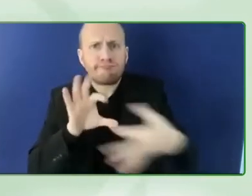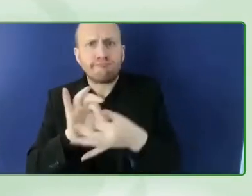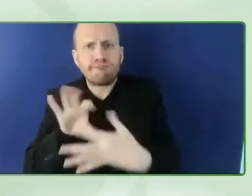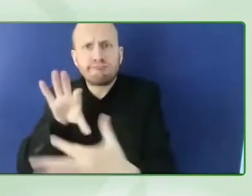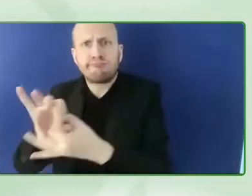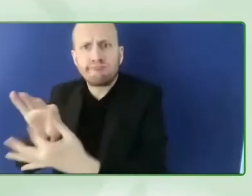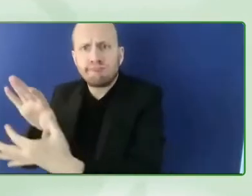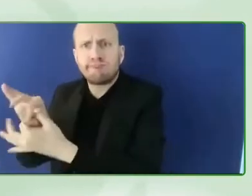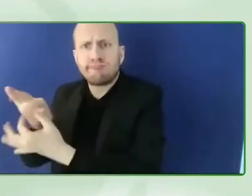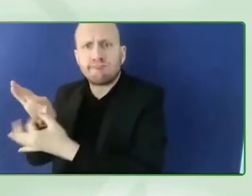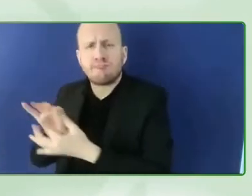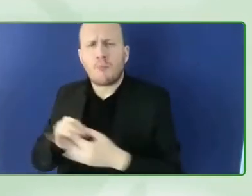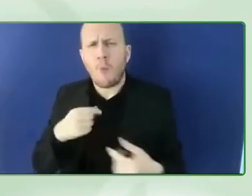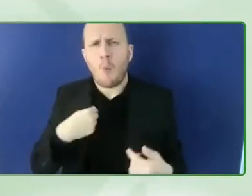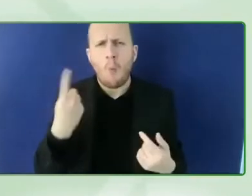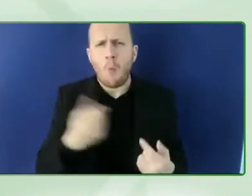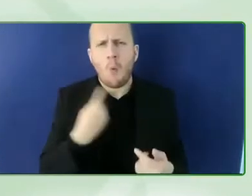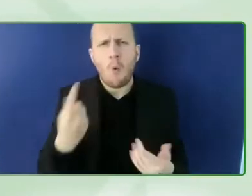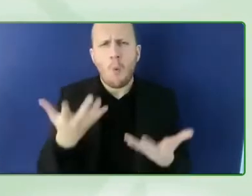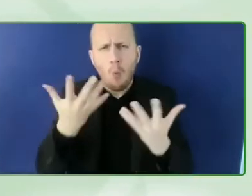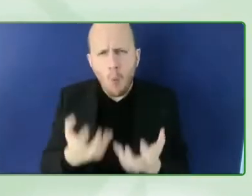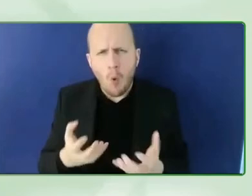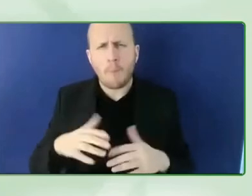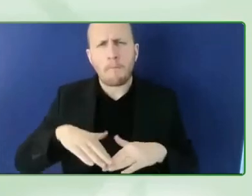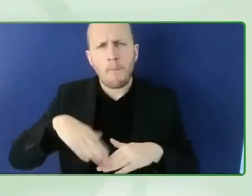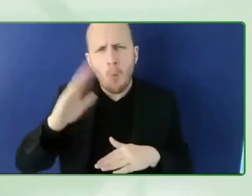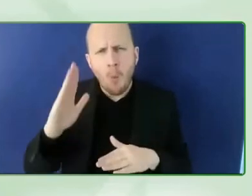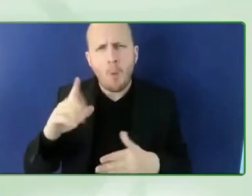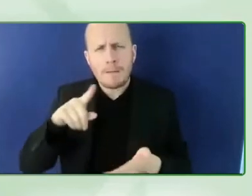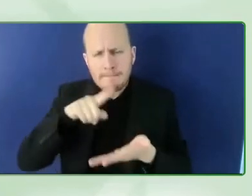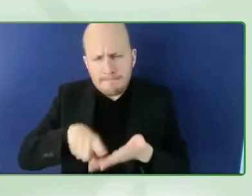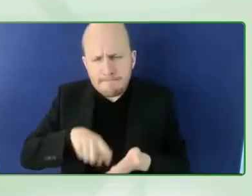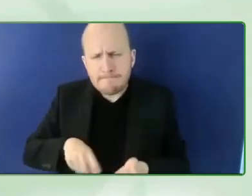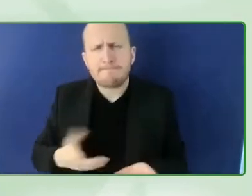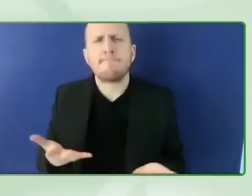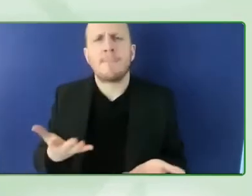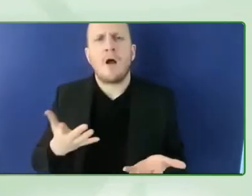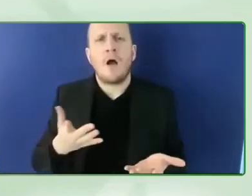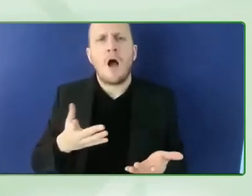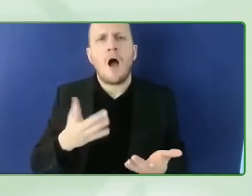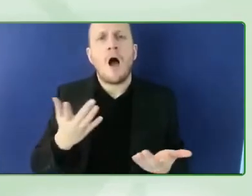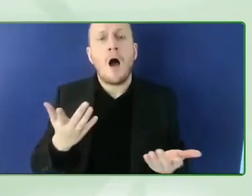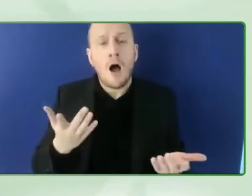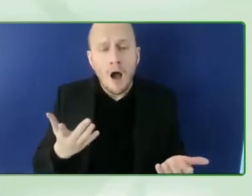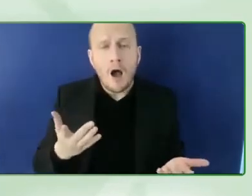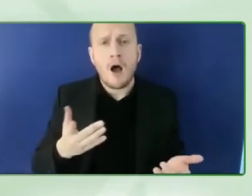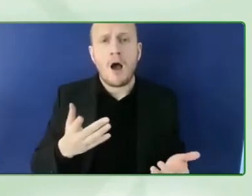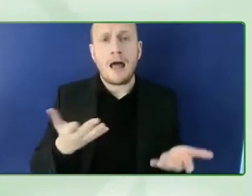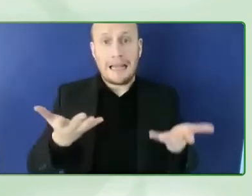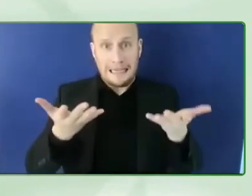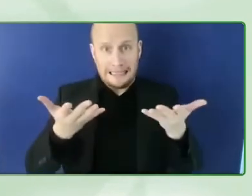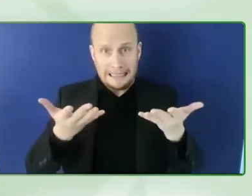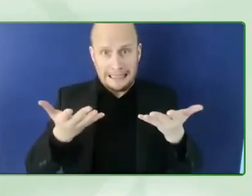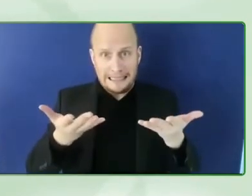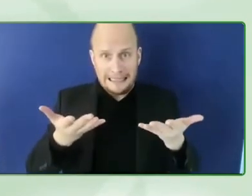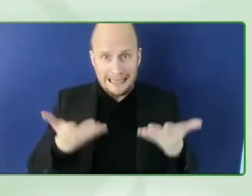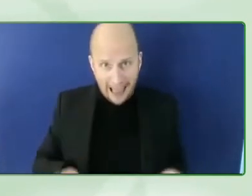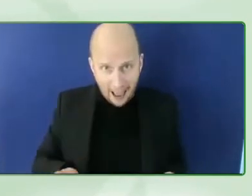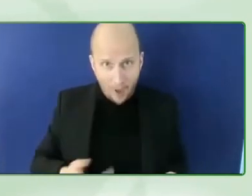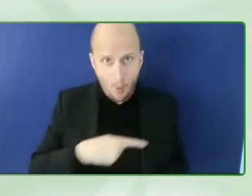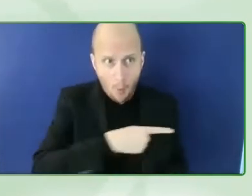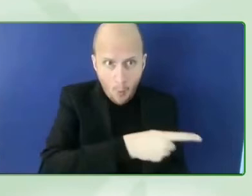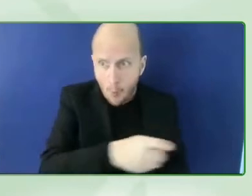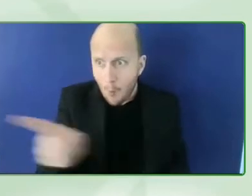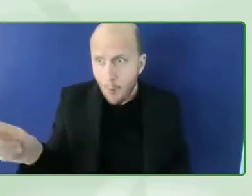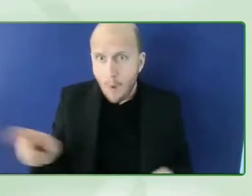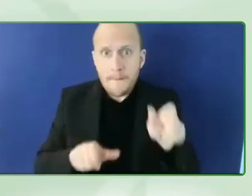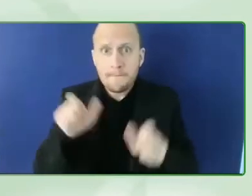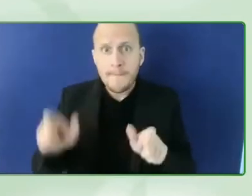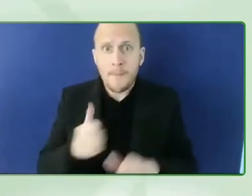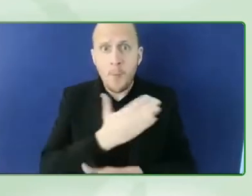learn and research what are the barriers that are now avoiding or not enabling autonomic